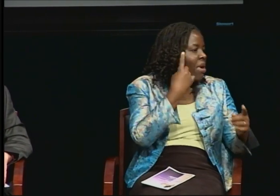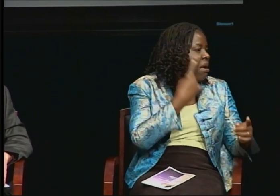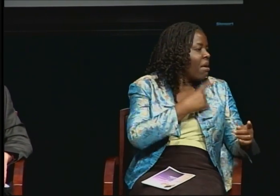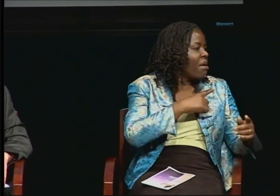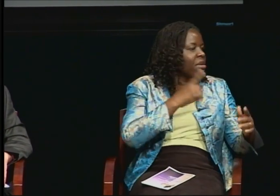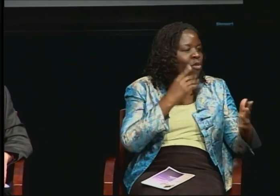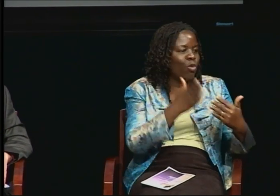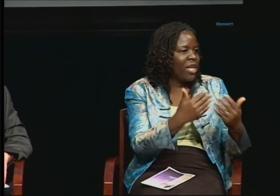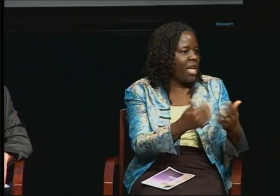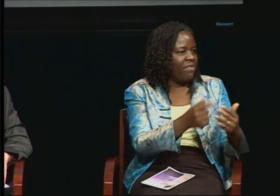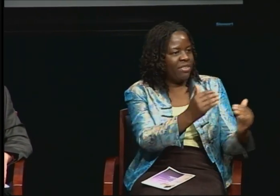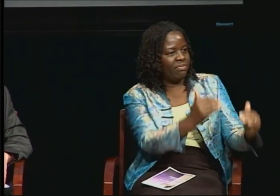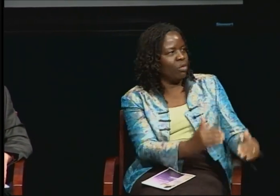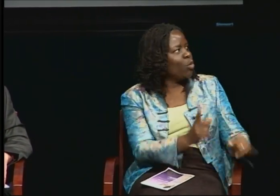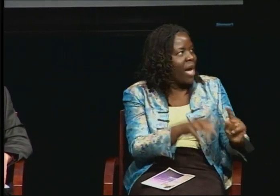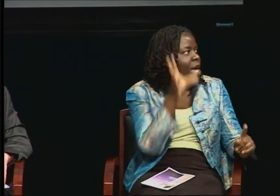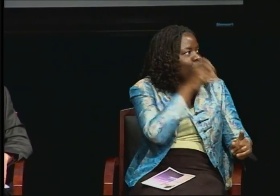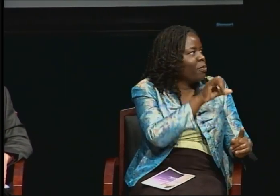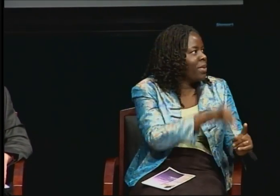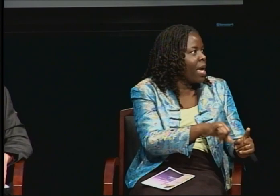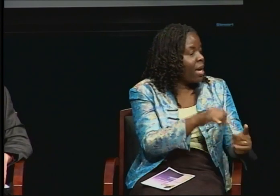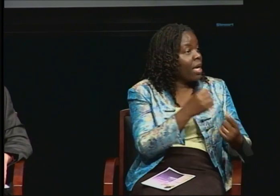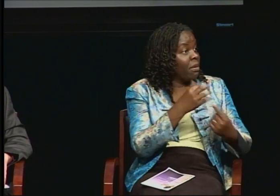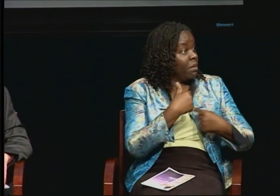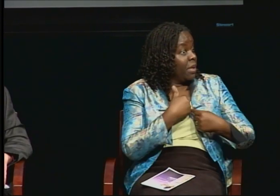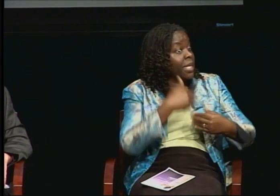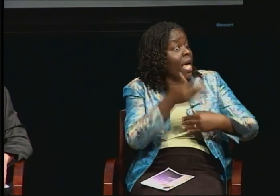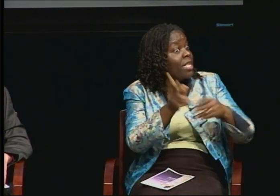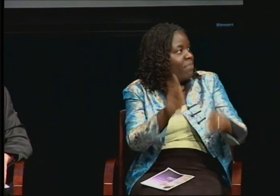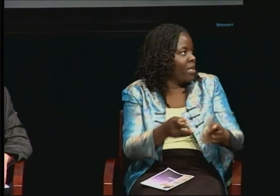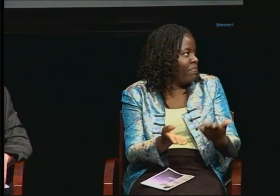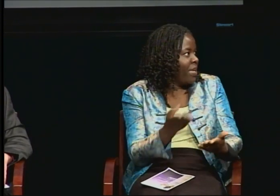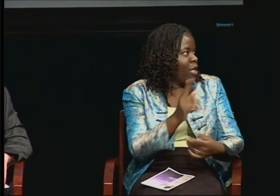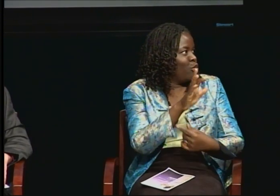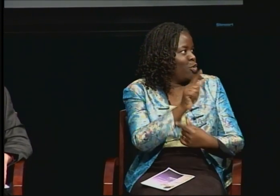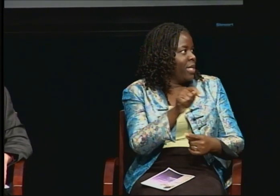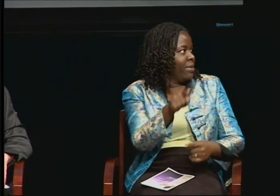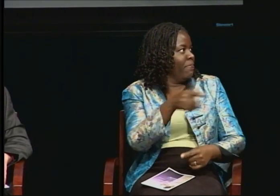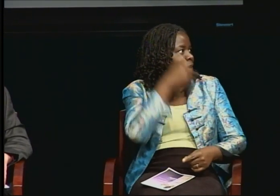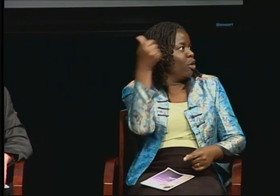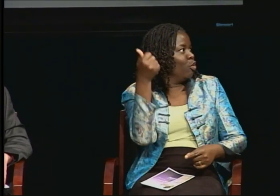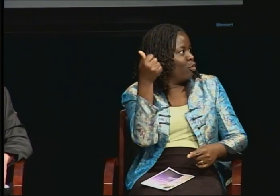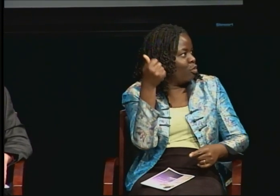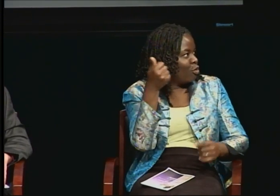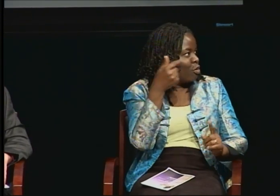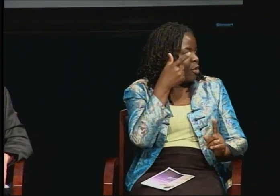where you think you're better than I am. So sometimes you've just got to put it out there like that.